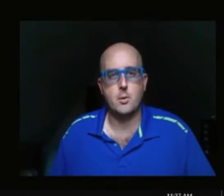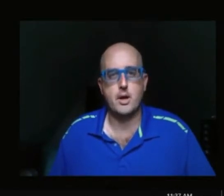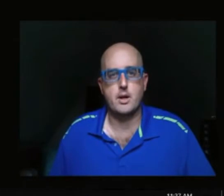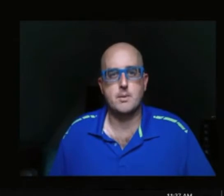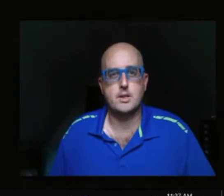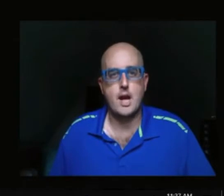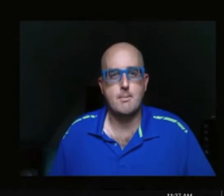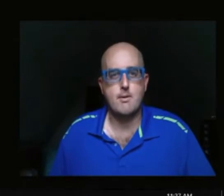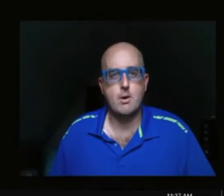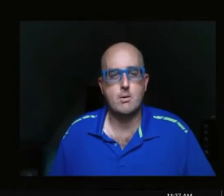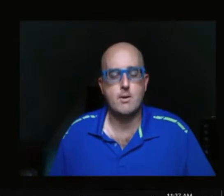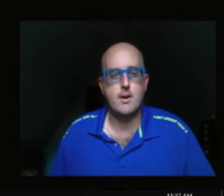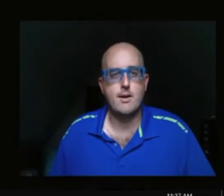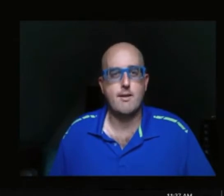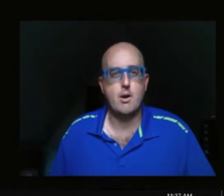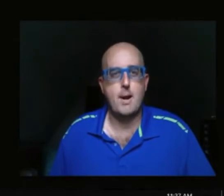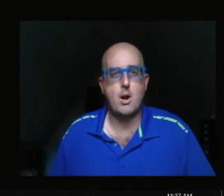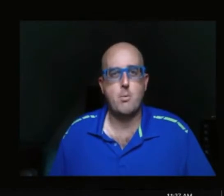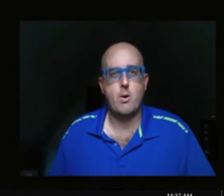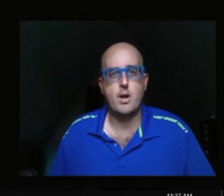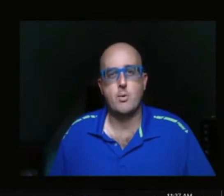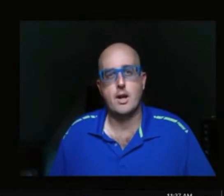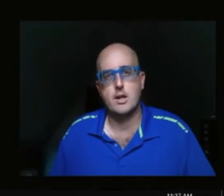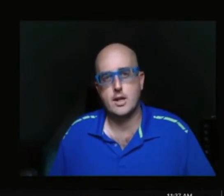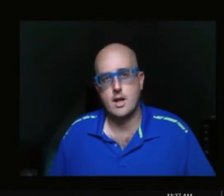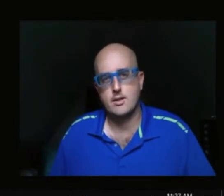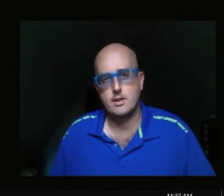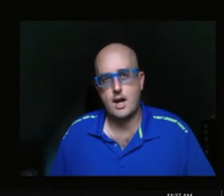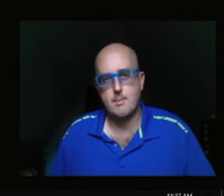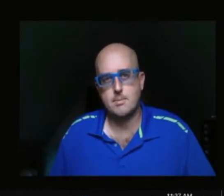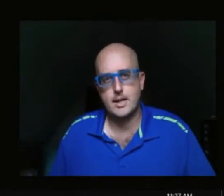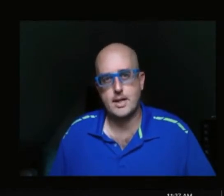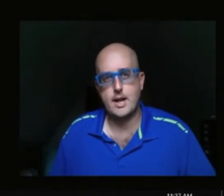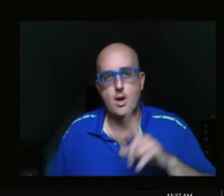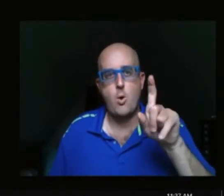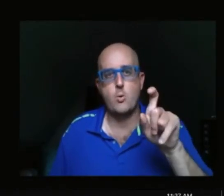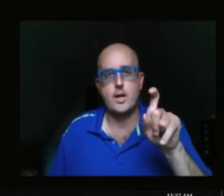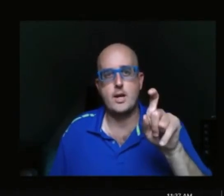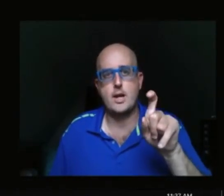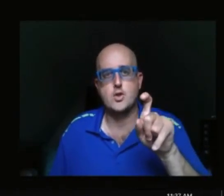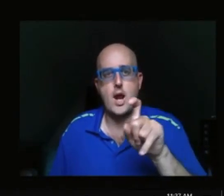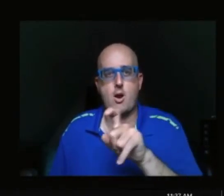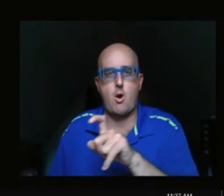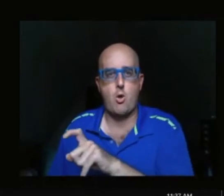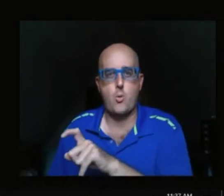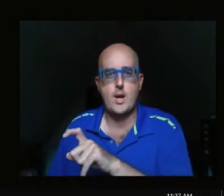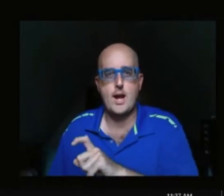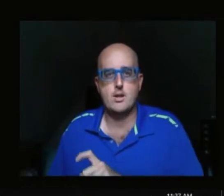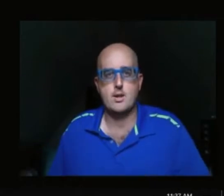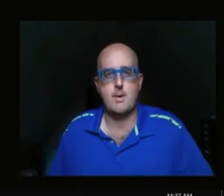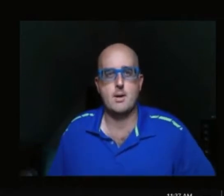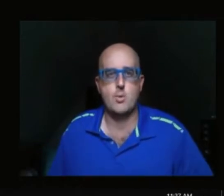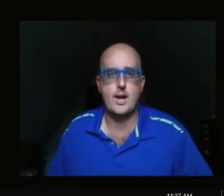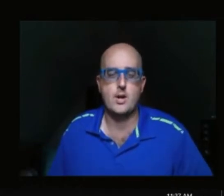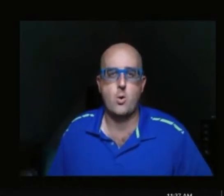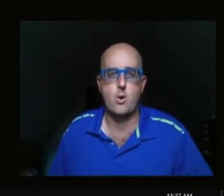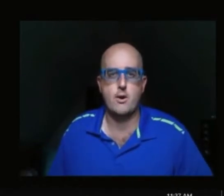so we're gonna come to the top of our PowerPoint and we're going to click on the top link and hold it and drag all the way down to the bottom right-hand corner.